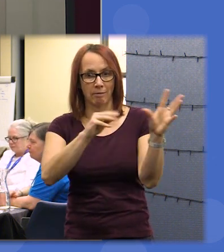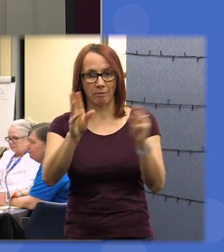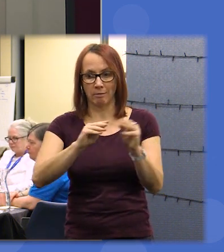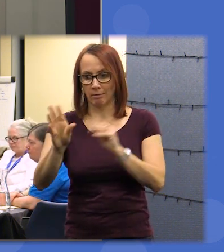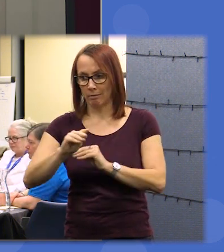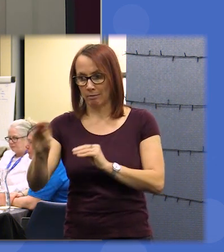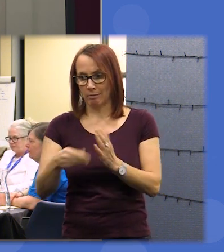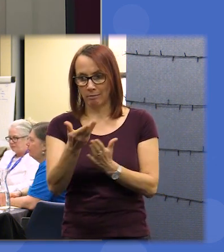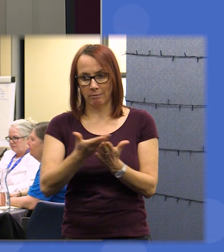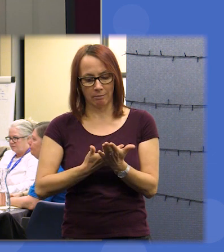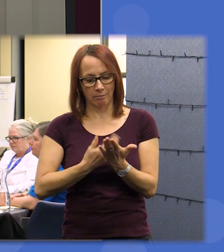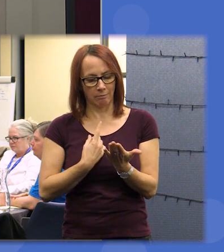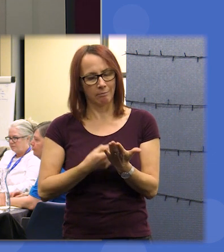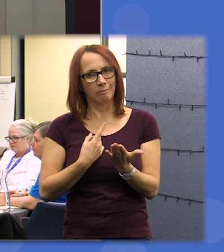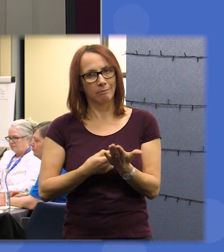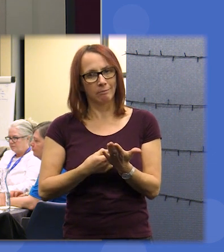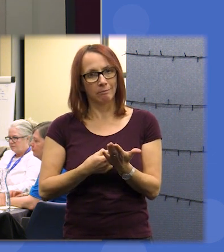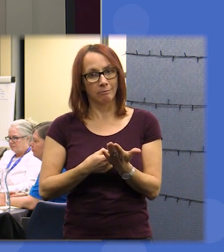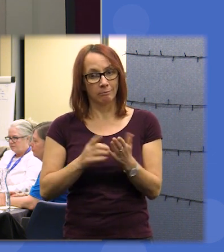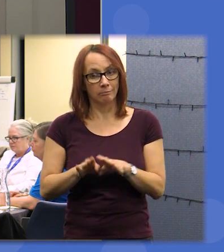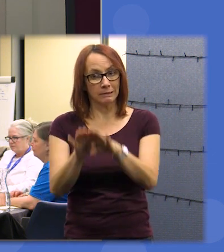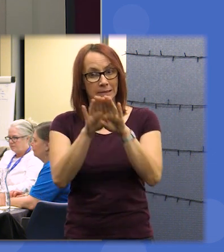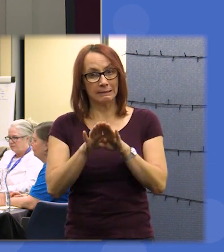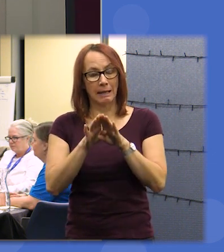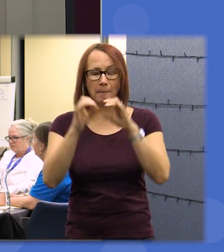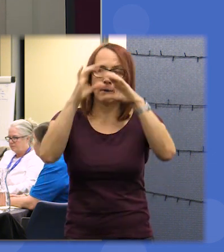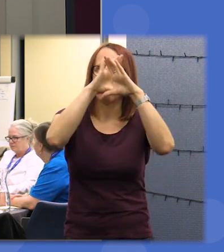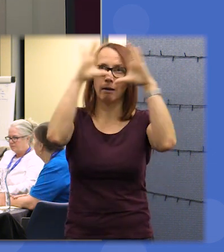the Scotland that we're seeking to build and through that I hope that you've